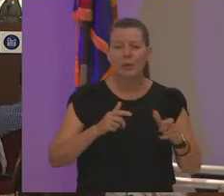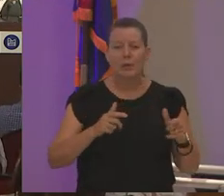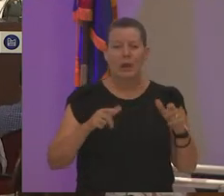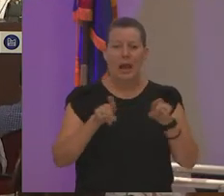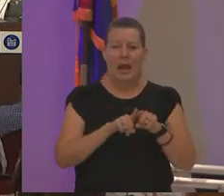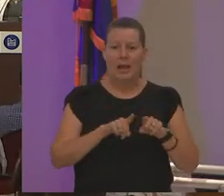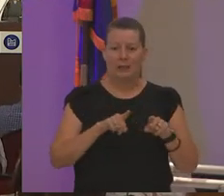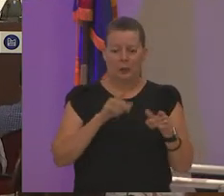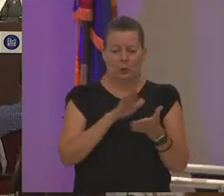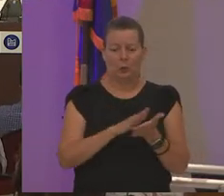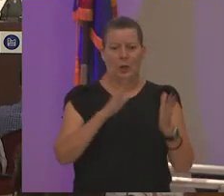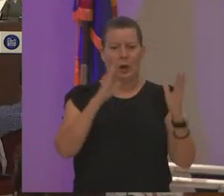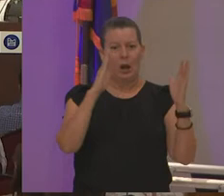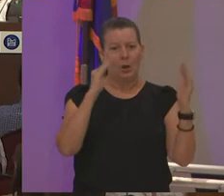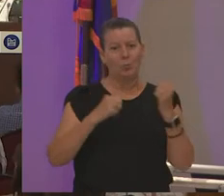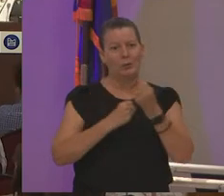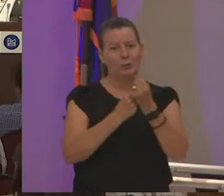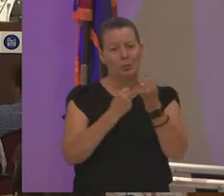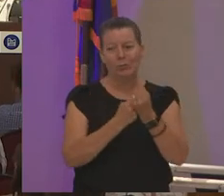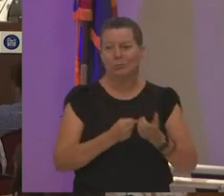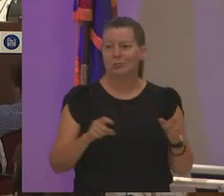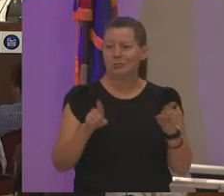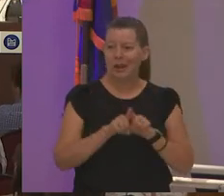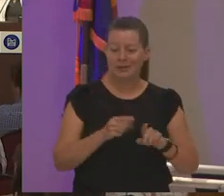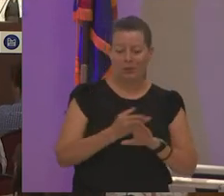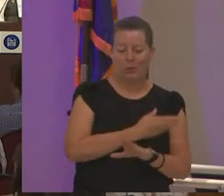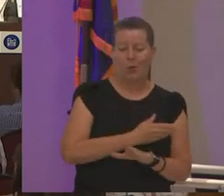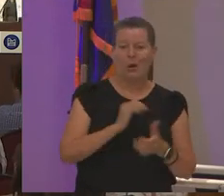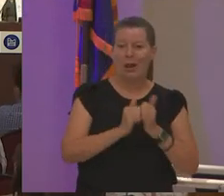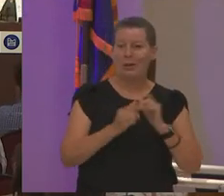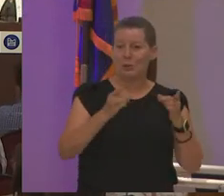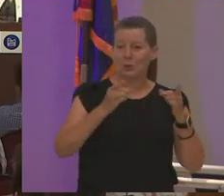as a former athletic director i lived and i was working in a small community